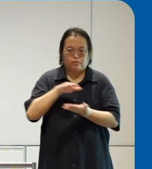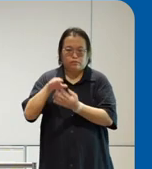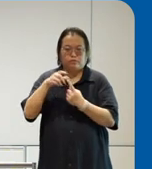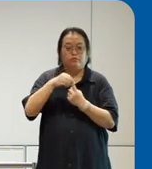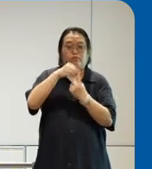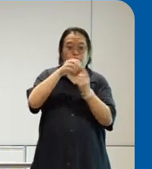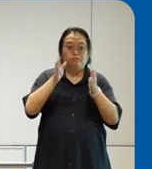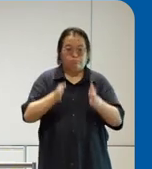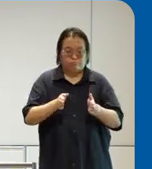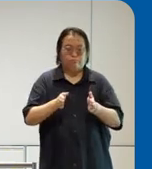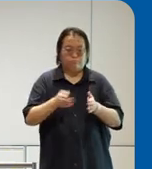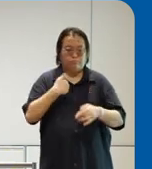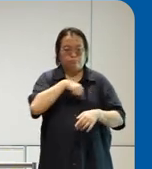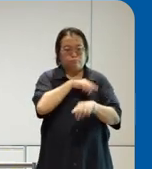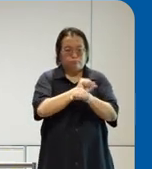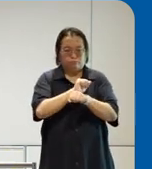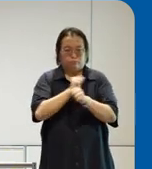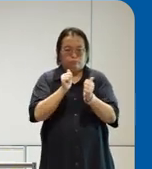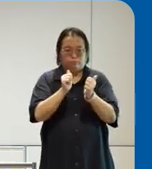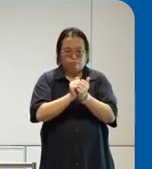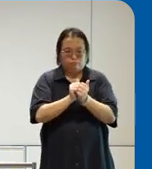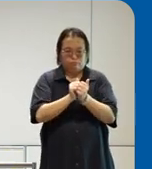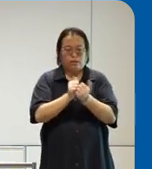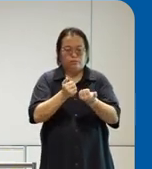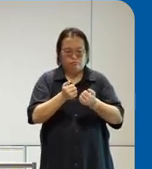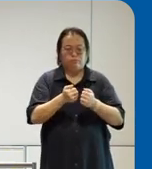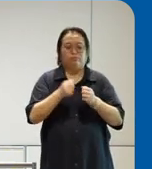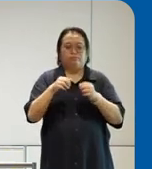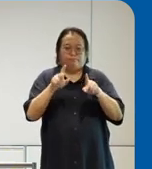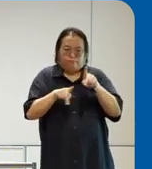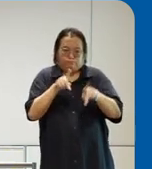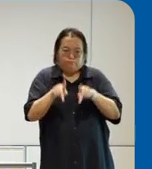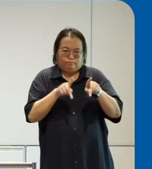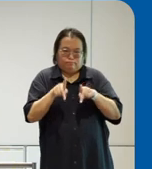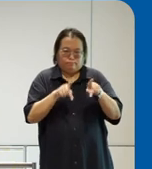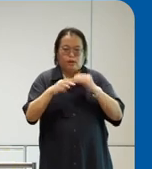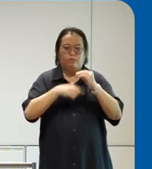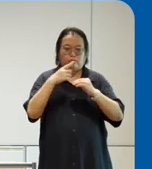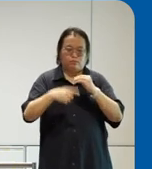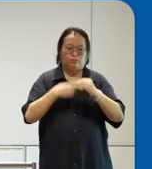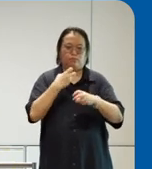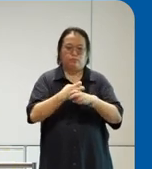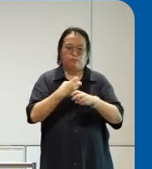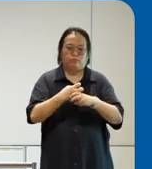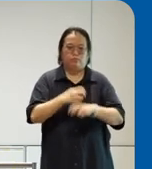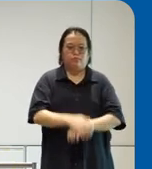so we work with uh these people to consult them on their on their problems and if you've never heard